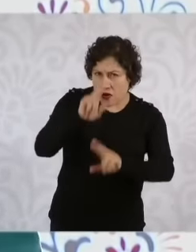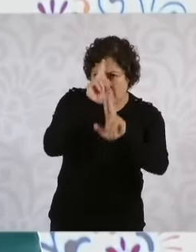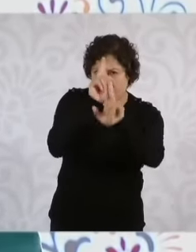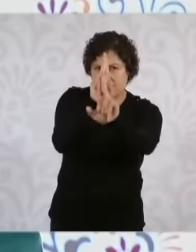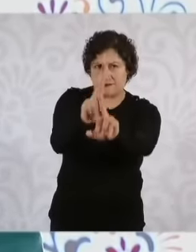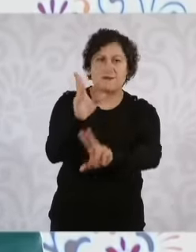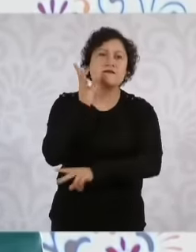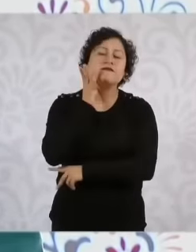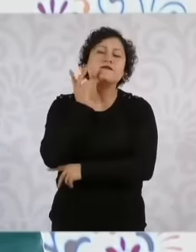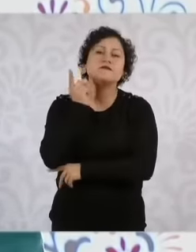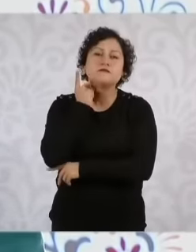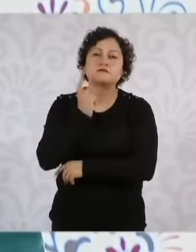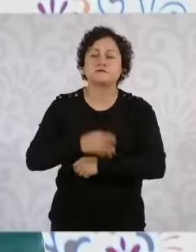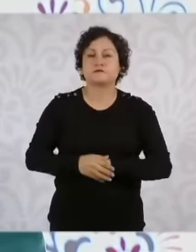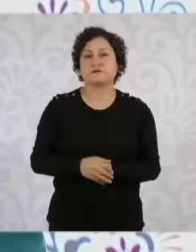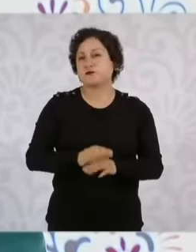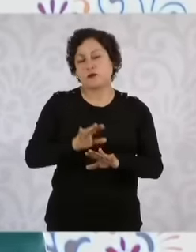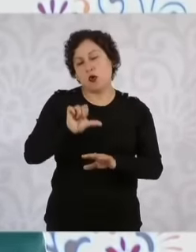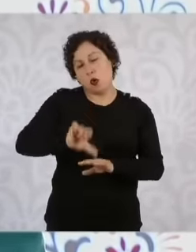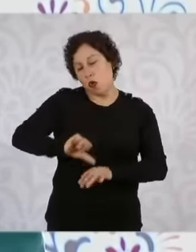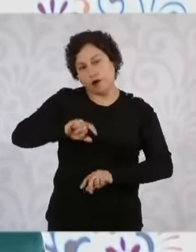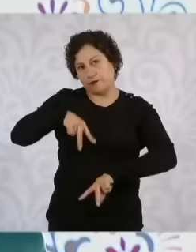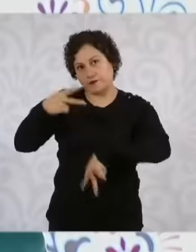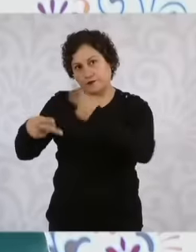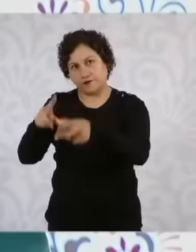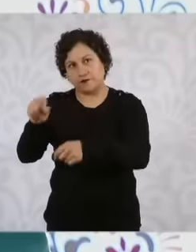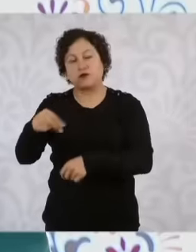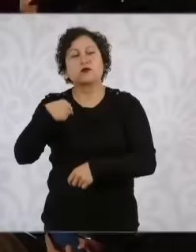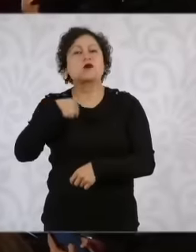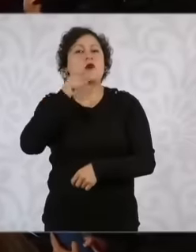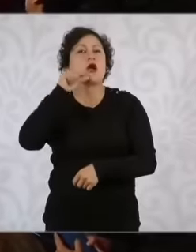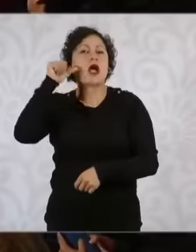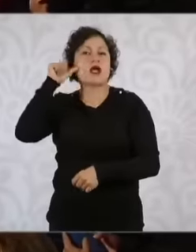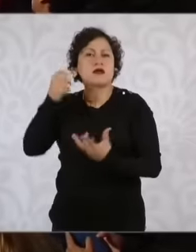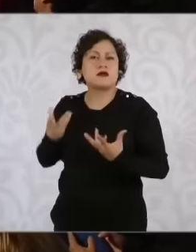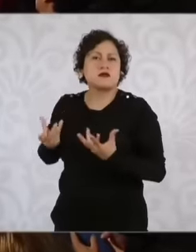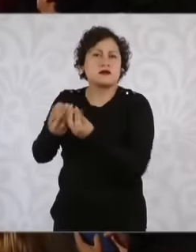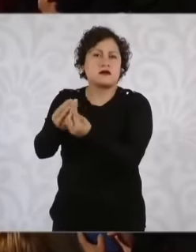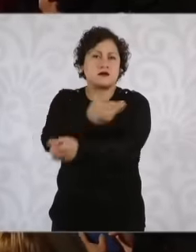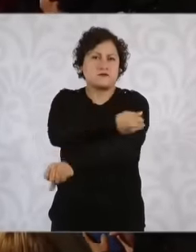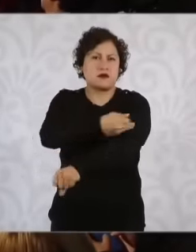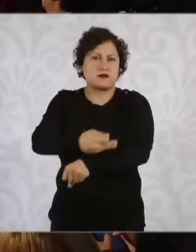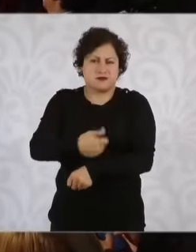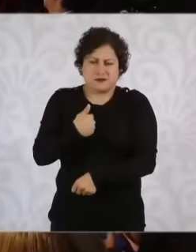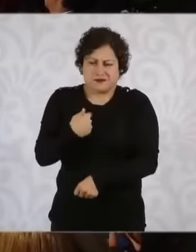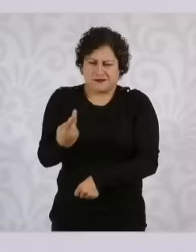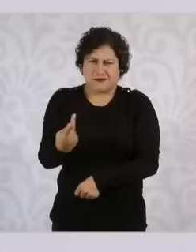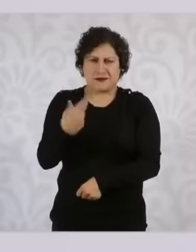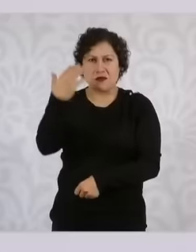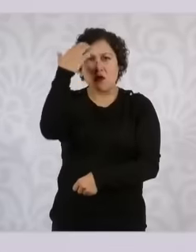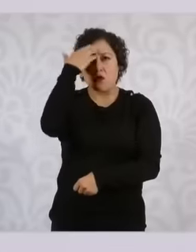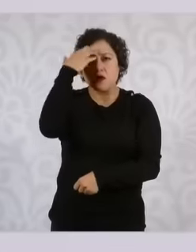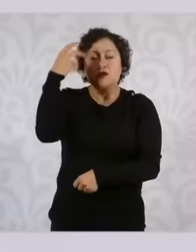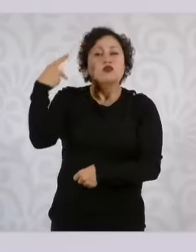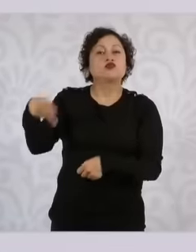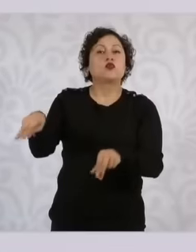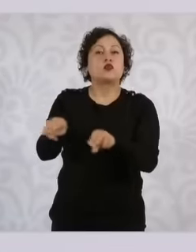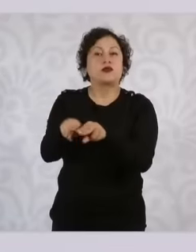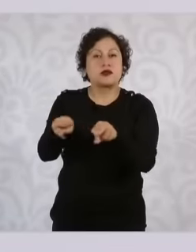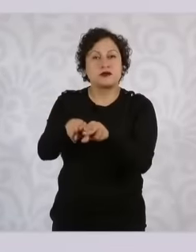there Yesterday I was with the family because we know them uh their grandchildren in particular their grandson Rodrigo who